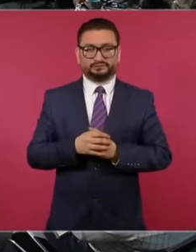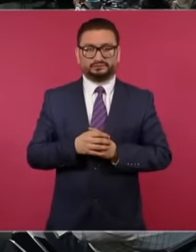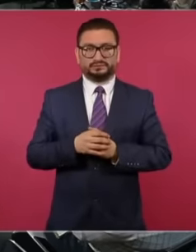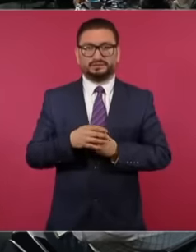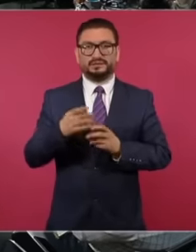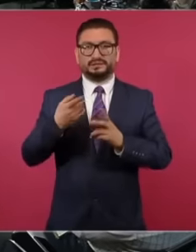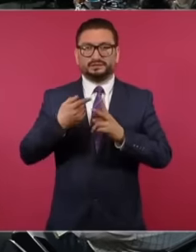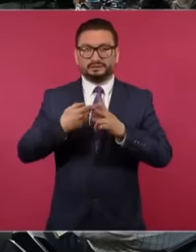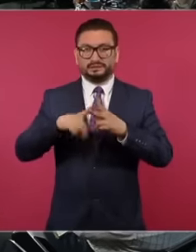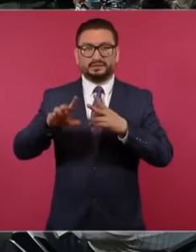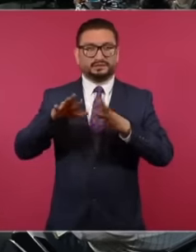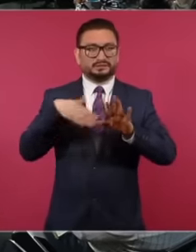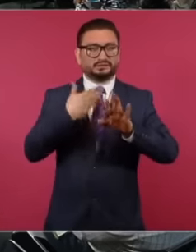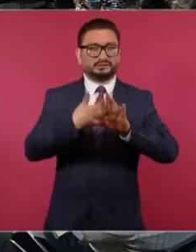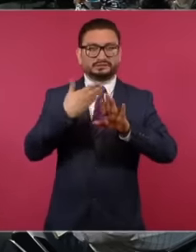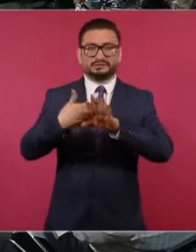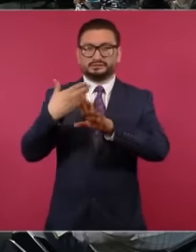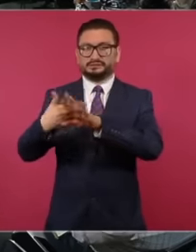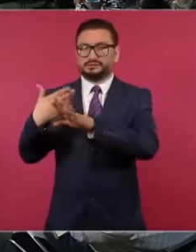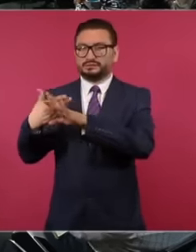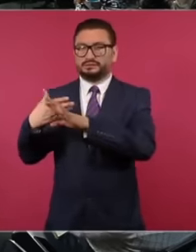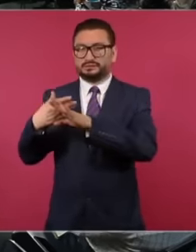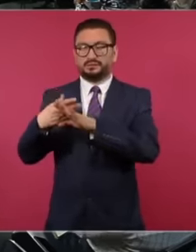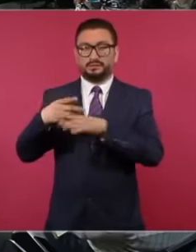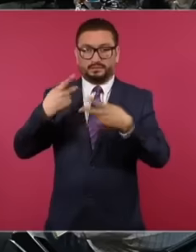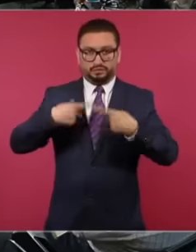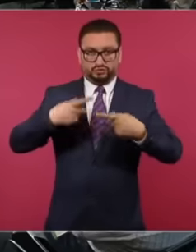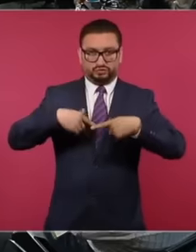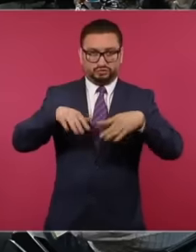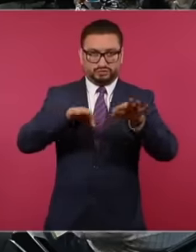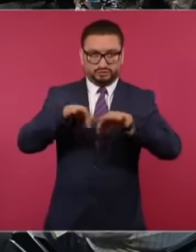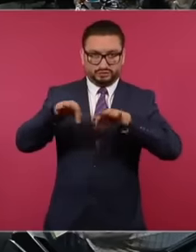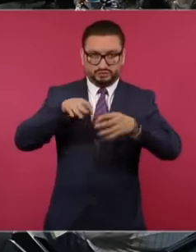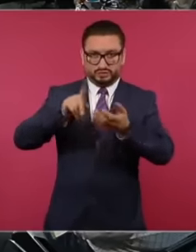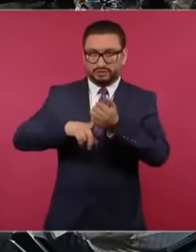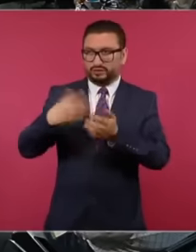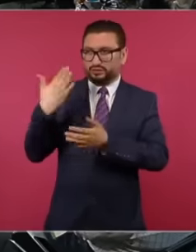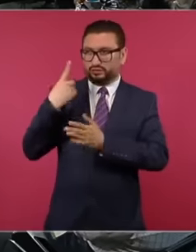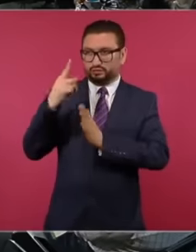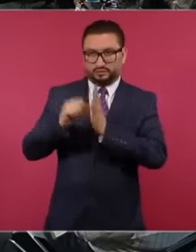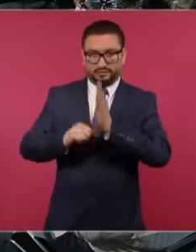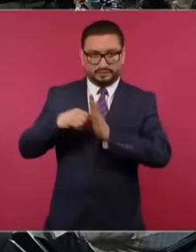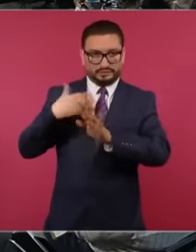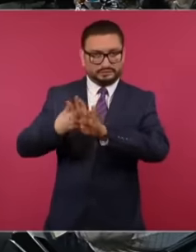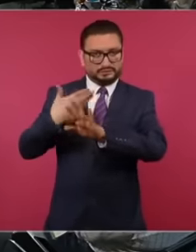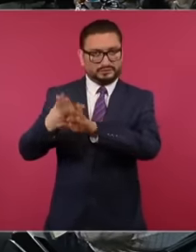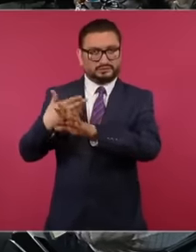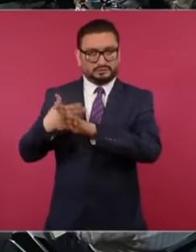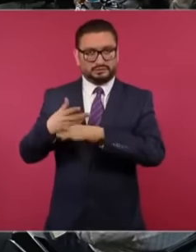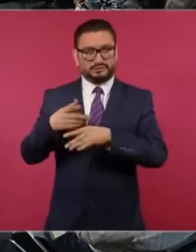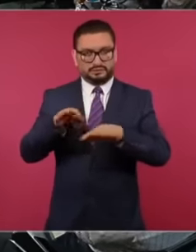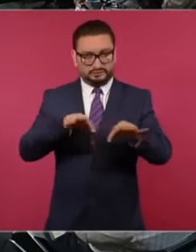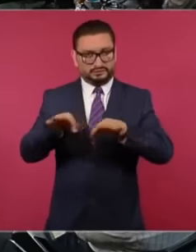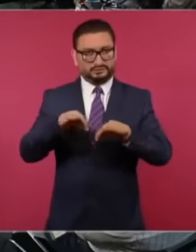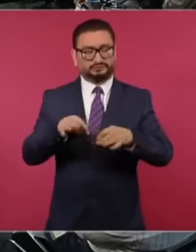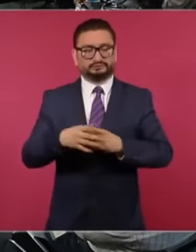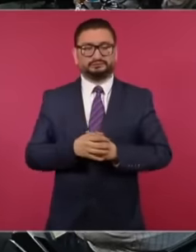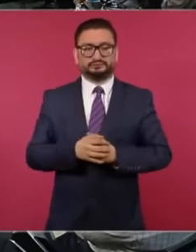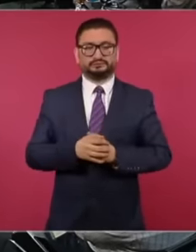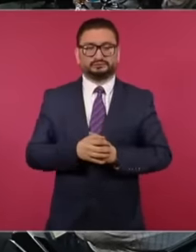labor terrorism against its employees since last month eh I report well This is not gossip,